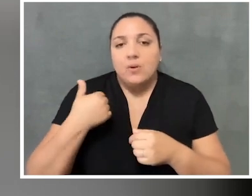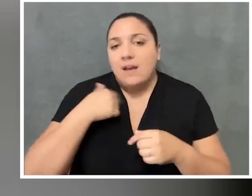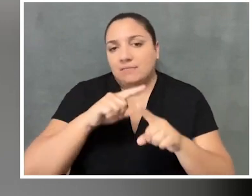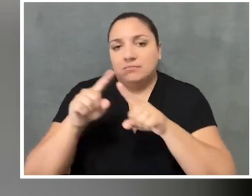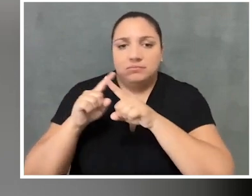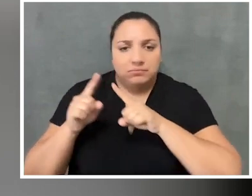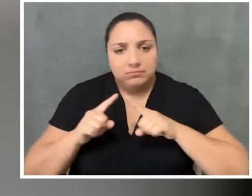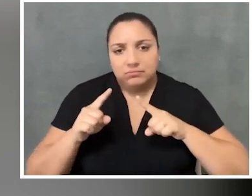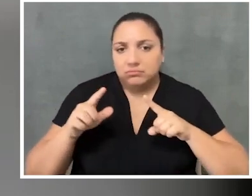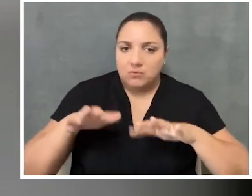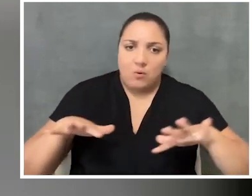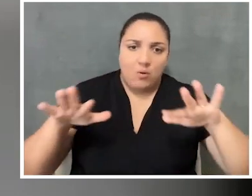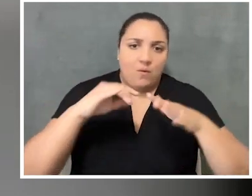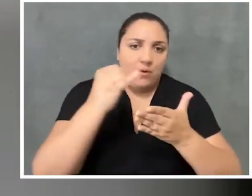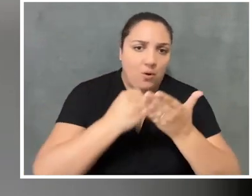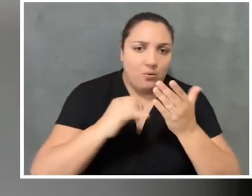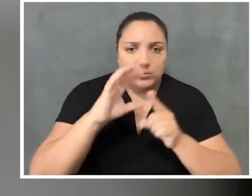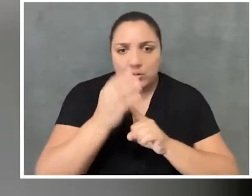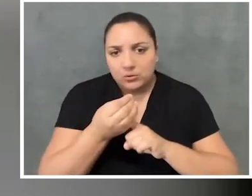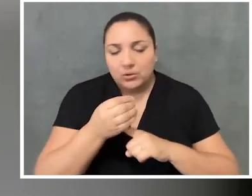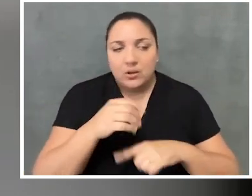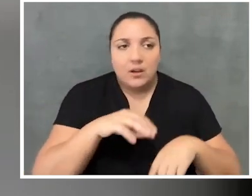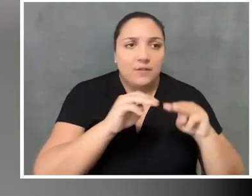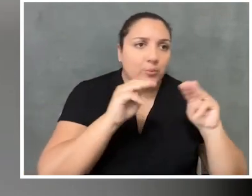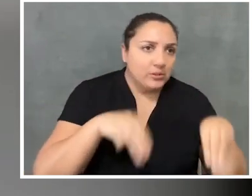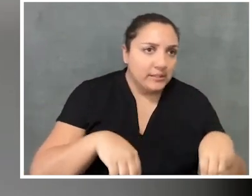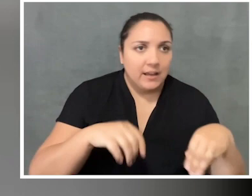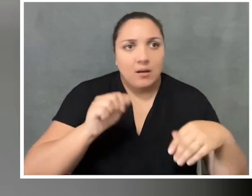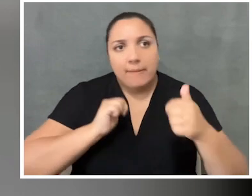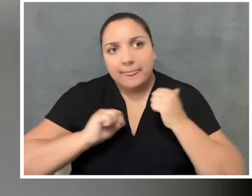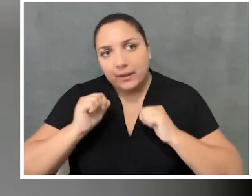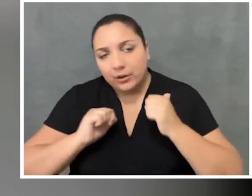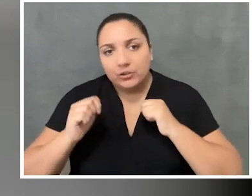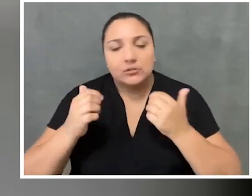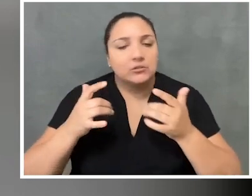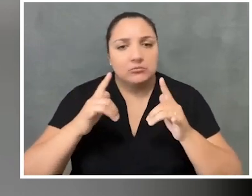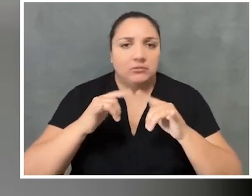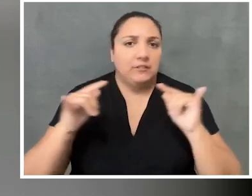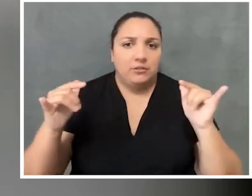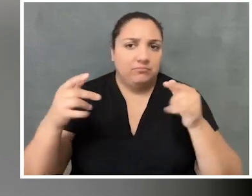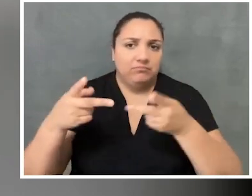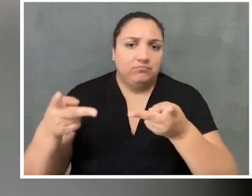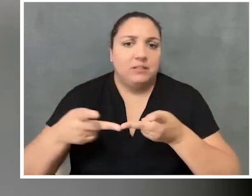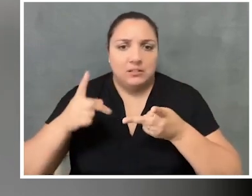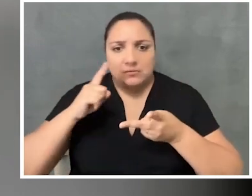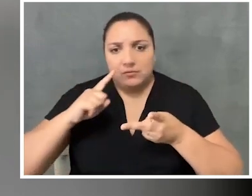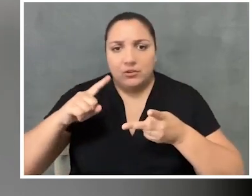across arts and culture in New York City. So in museums, theaters, other types of performing arts organizations,